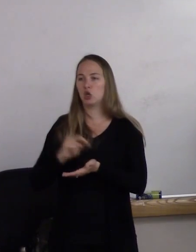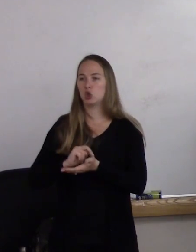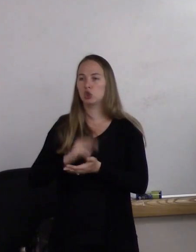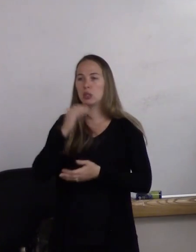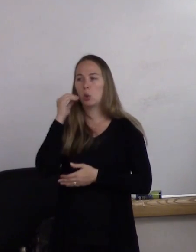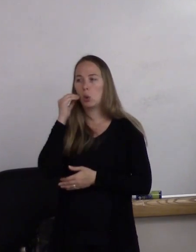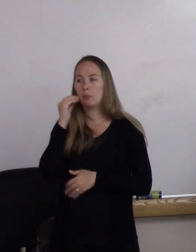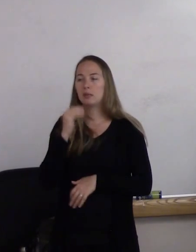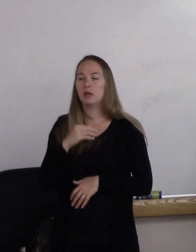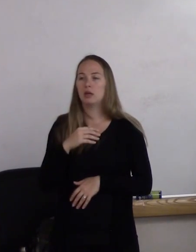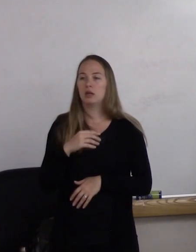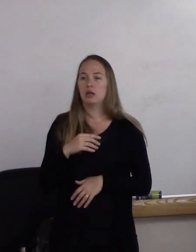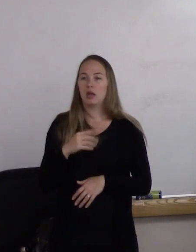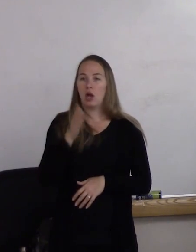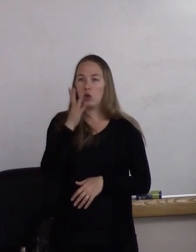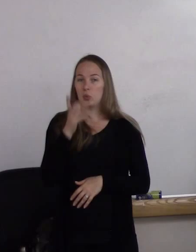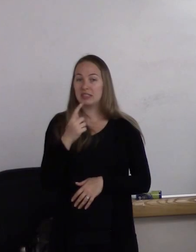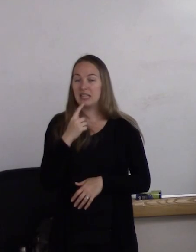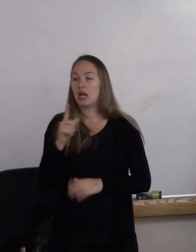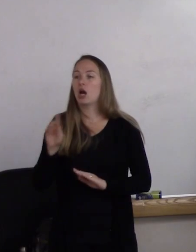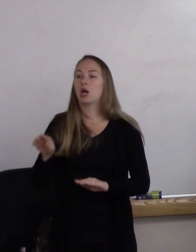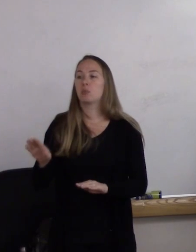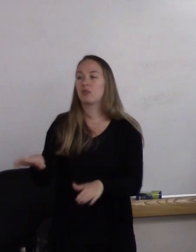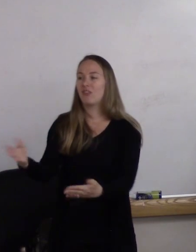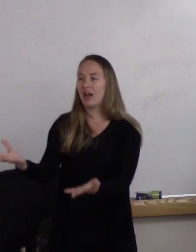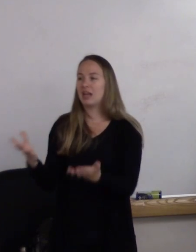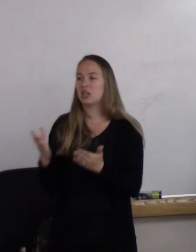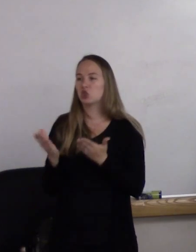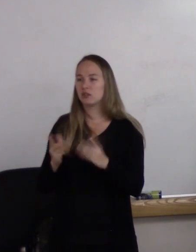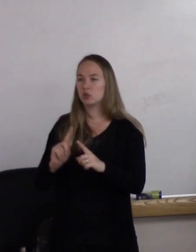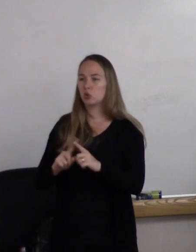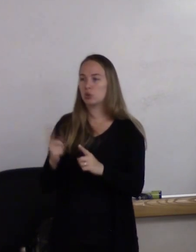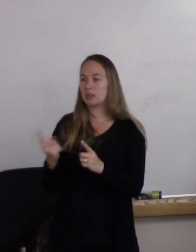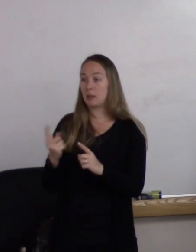that you're offering services to someone who identifies as Joseph